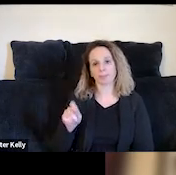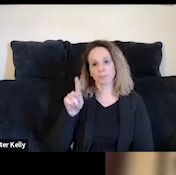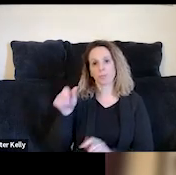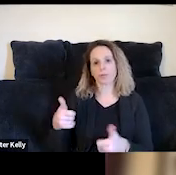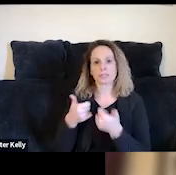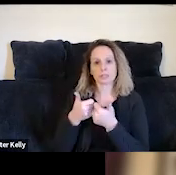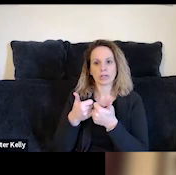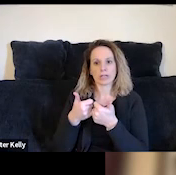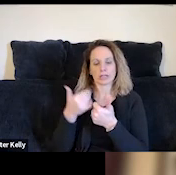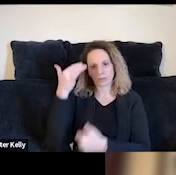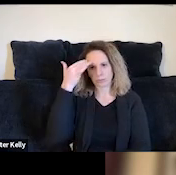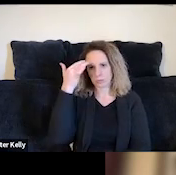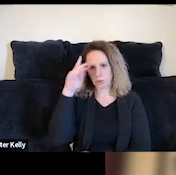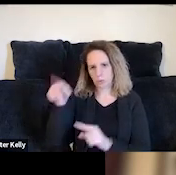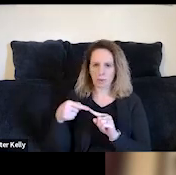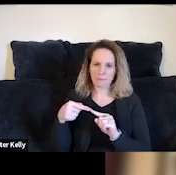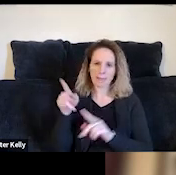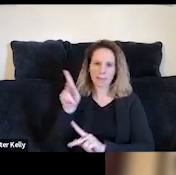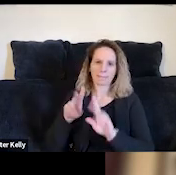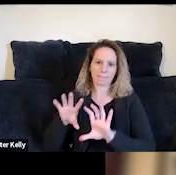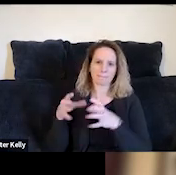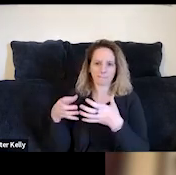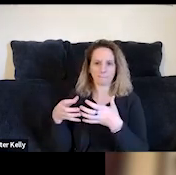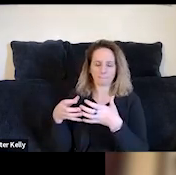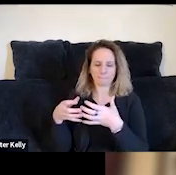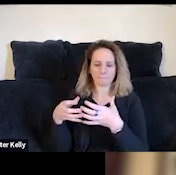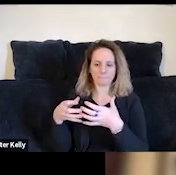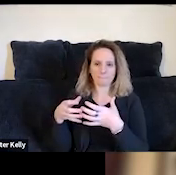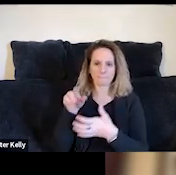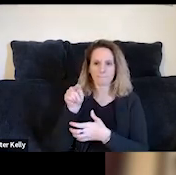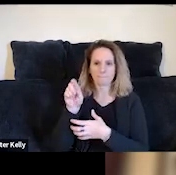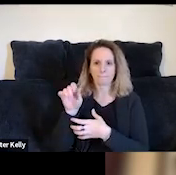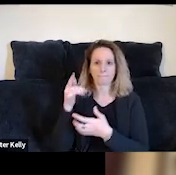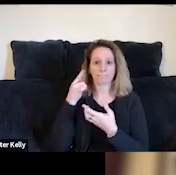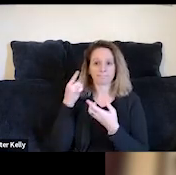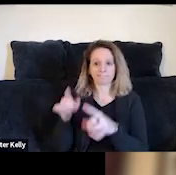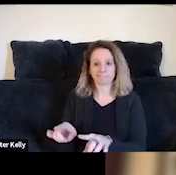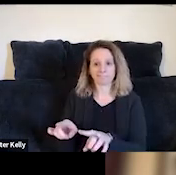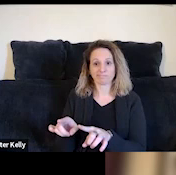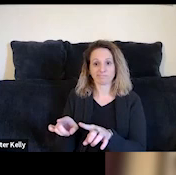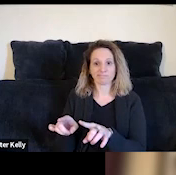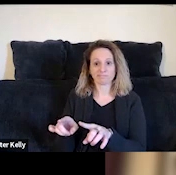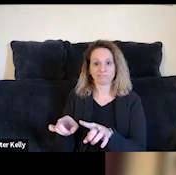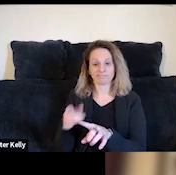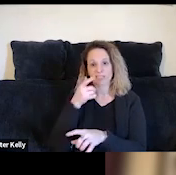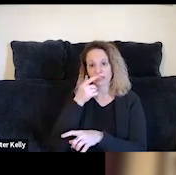who are already familiar with this population is that TAY exists in a very interesting and unique space